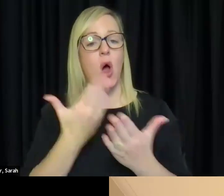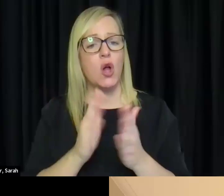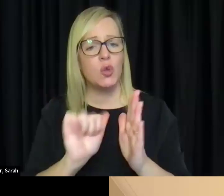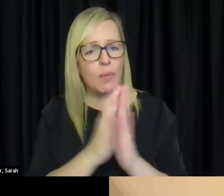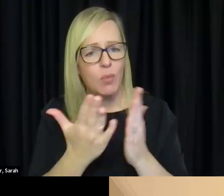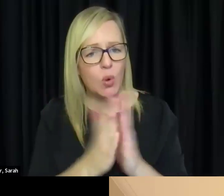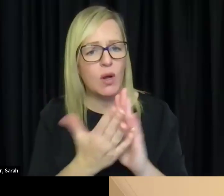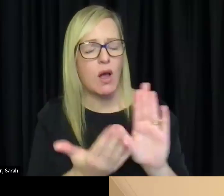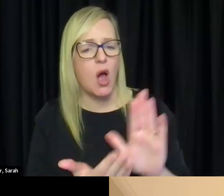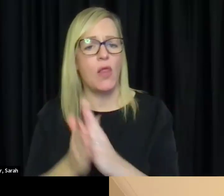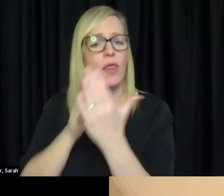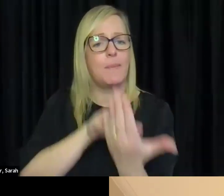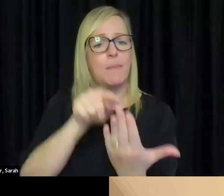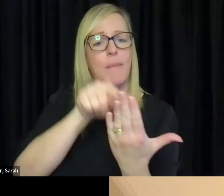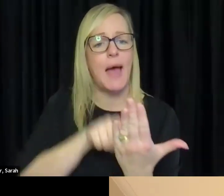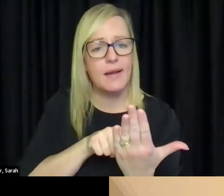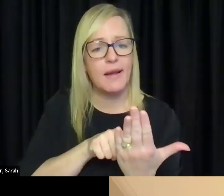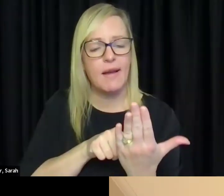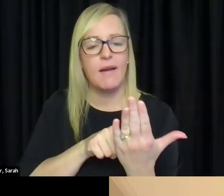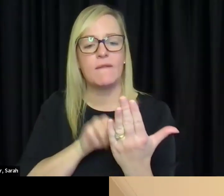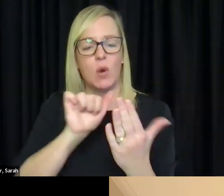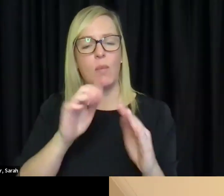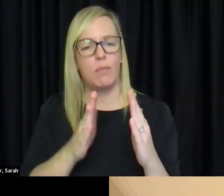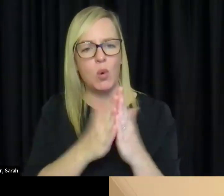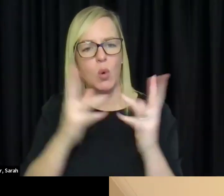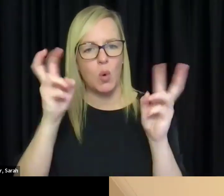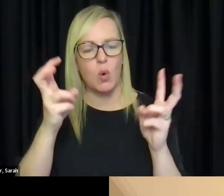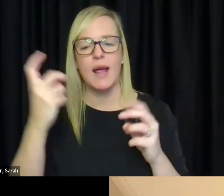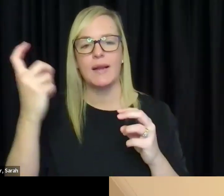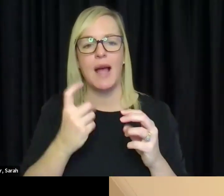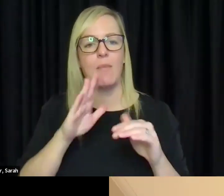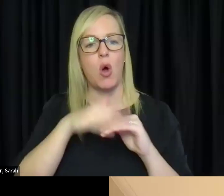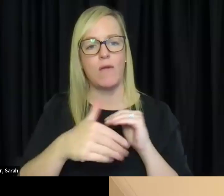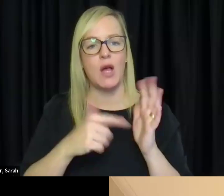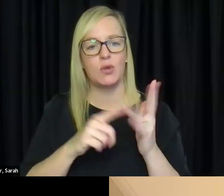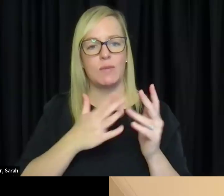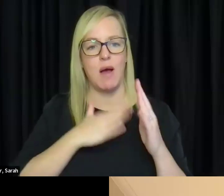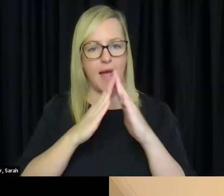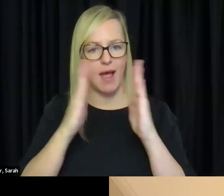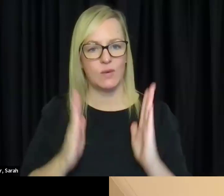to My House there is wording that says, "In the book there are children and parents who are deaf